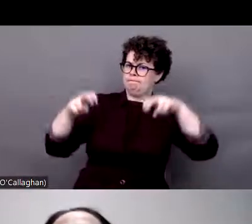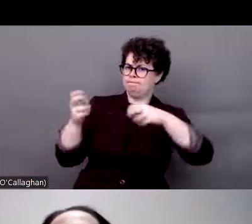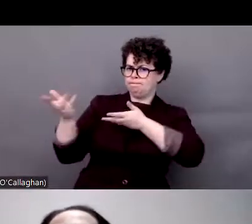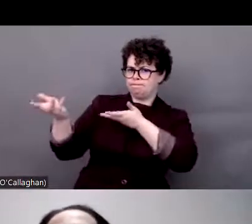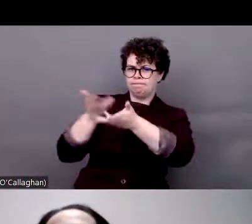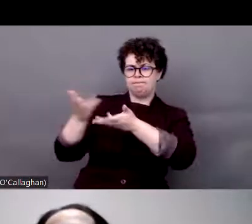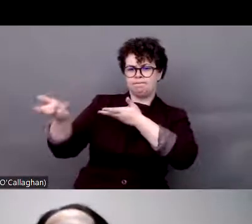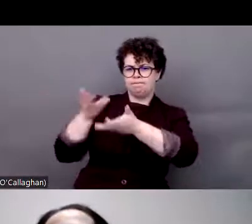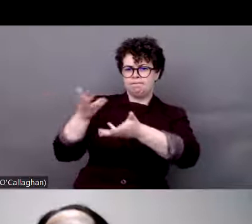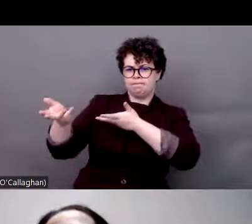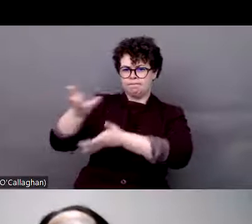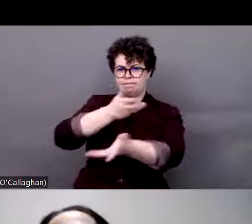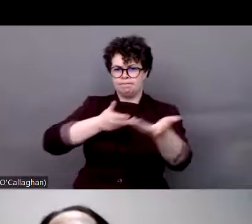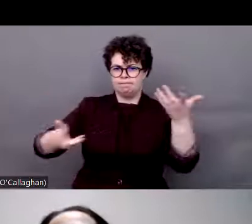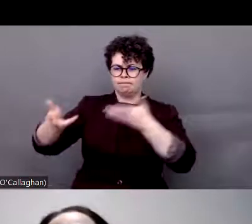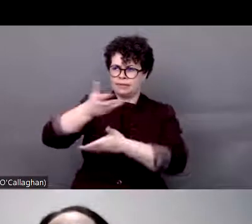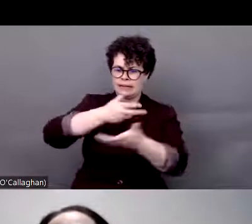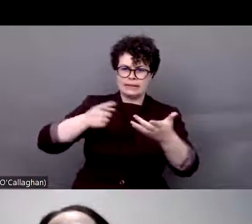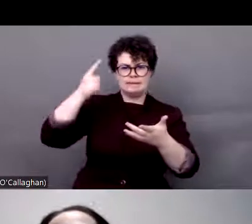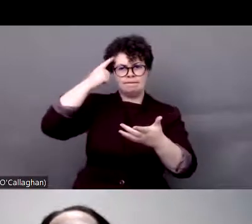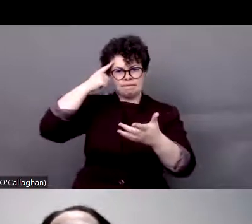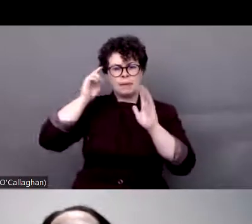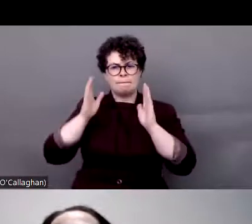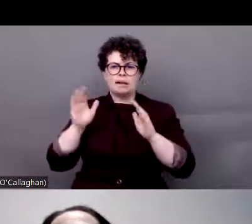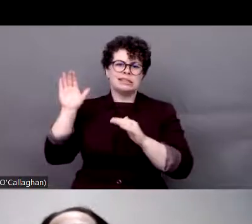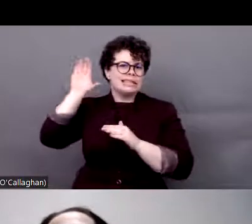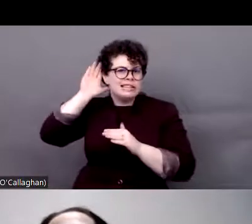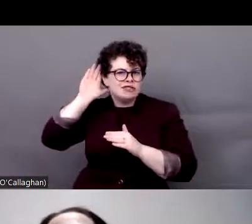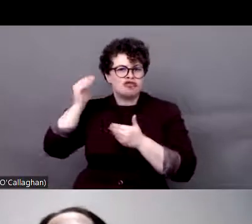altogether decided to create committee hearings.